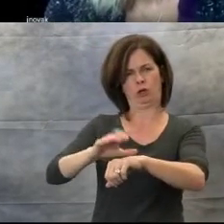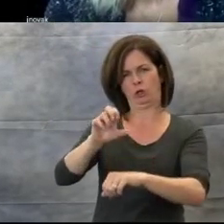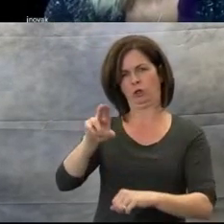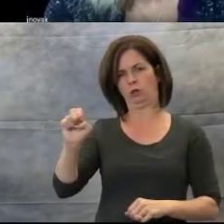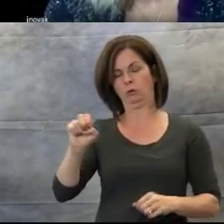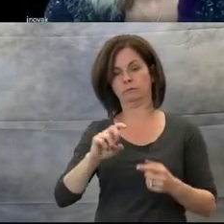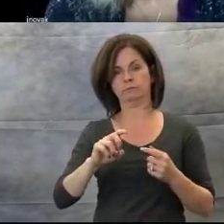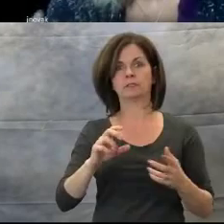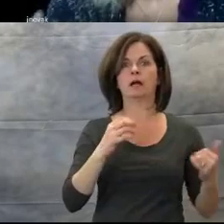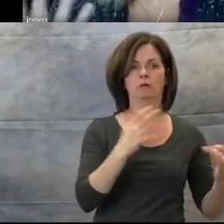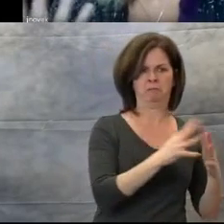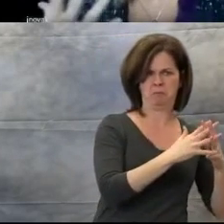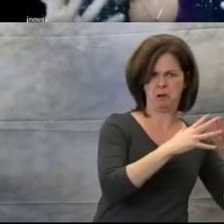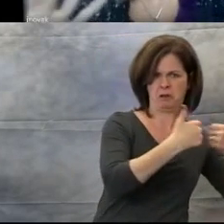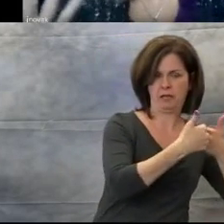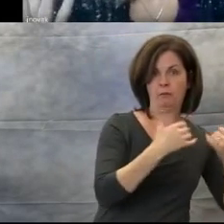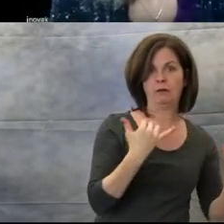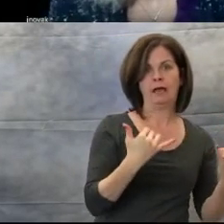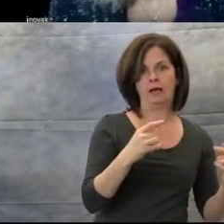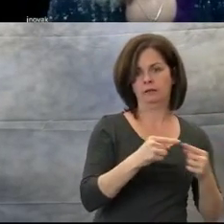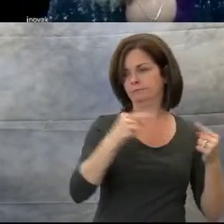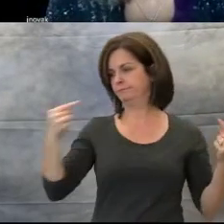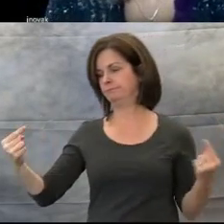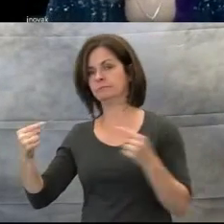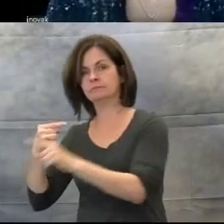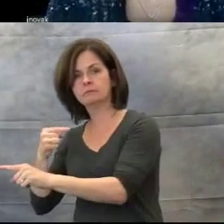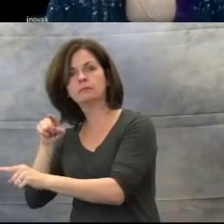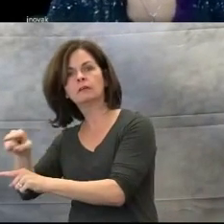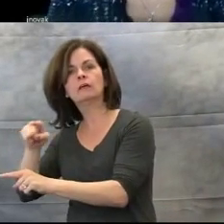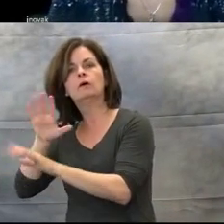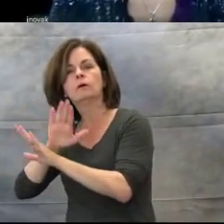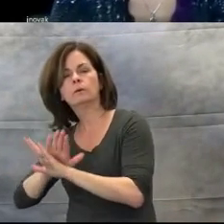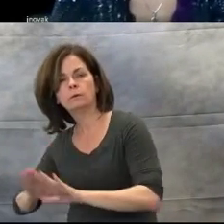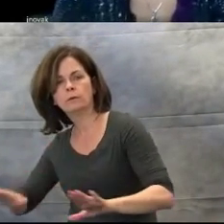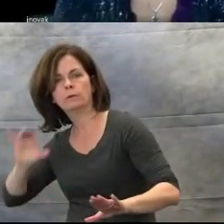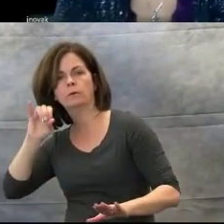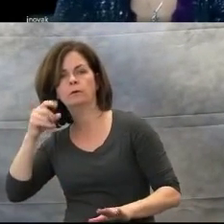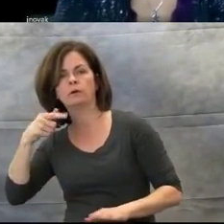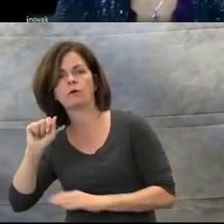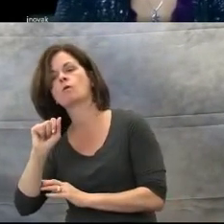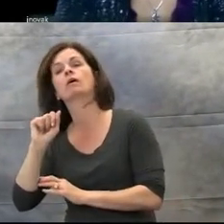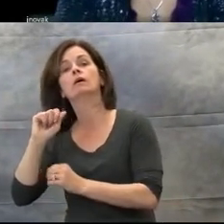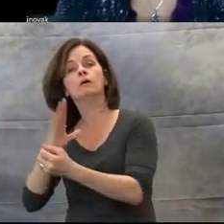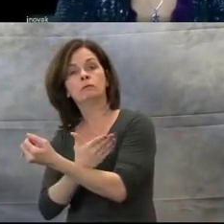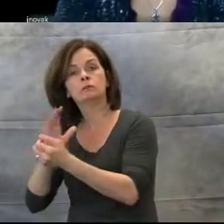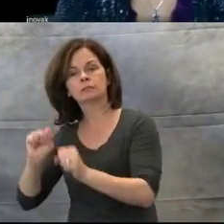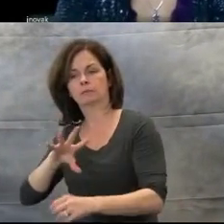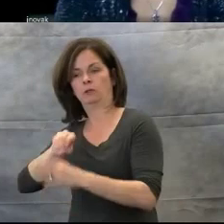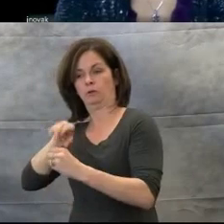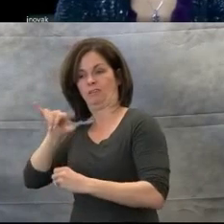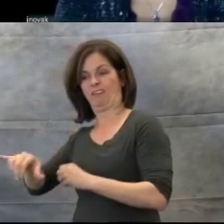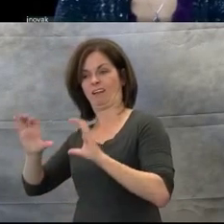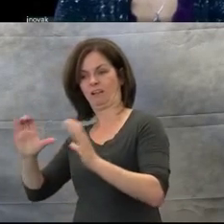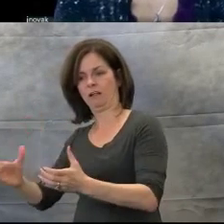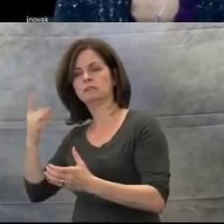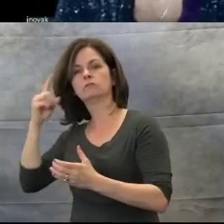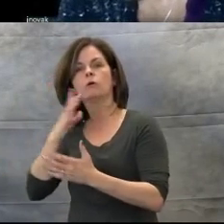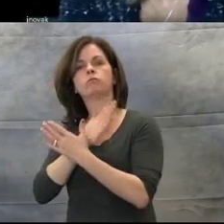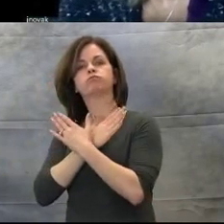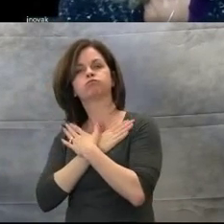at a yoga class to be a cue for relaxation.